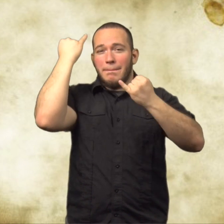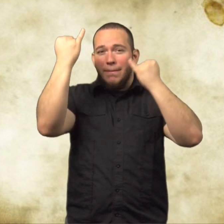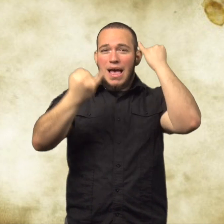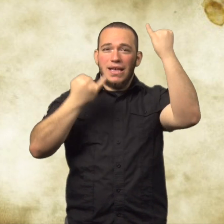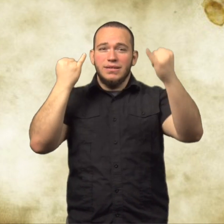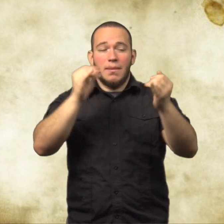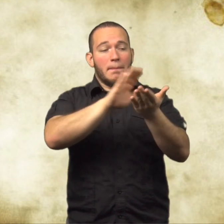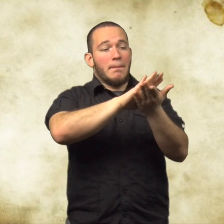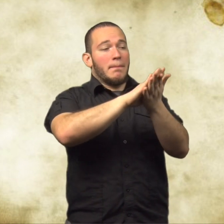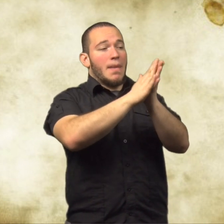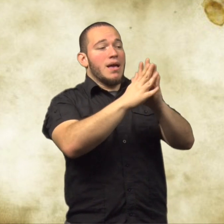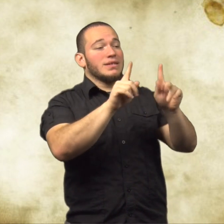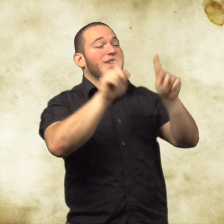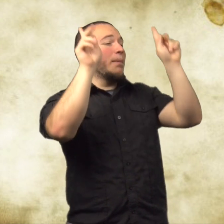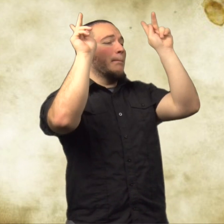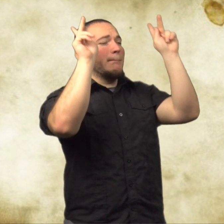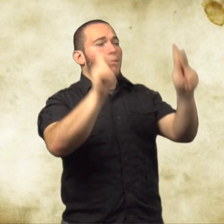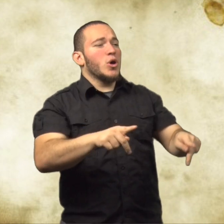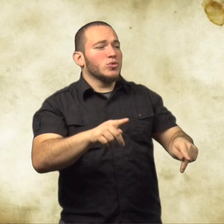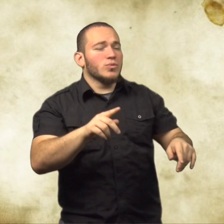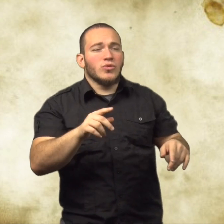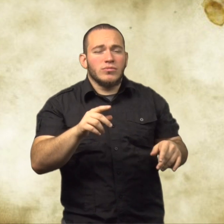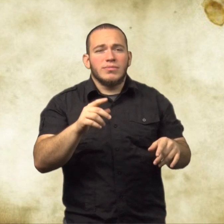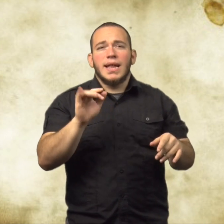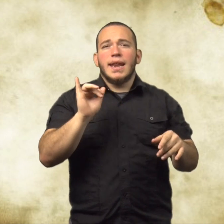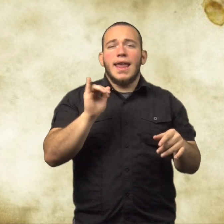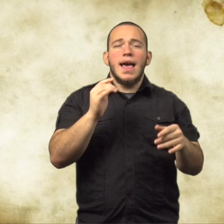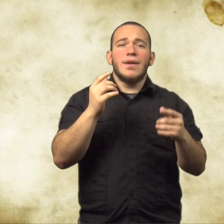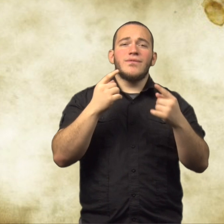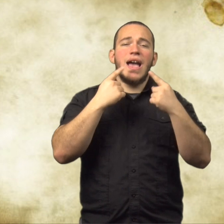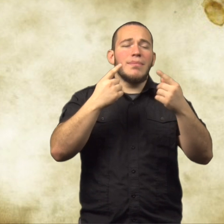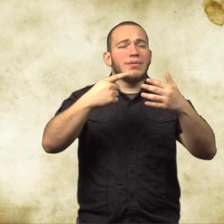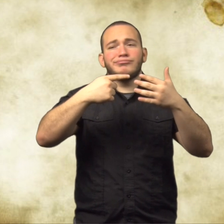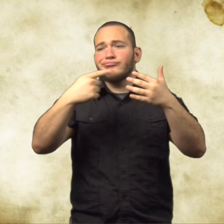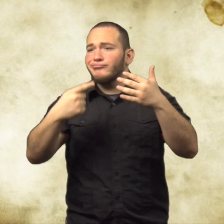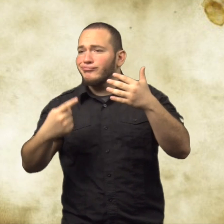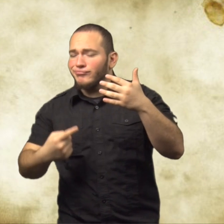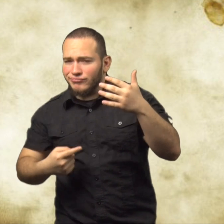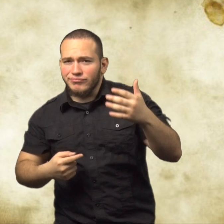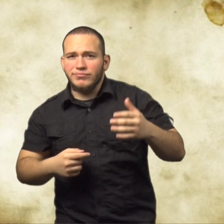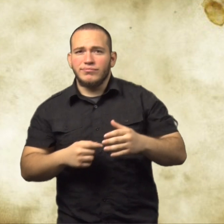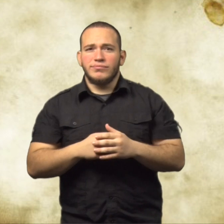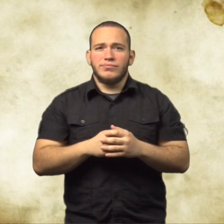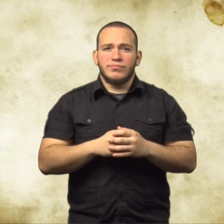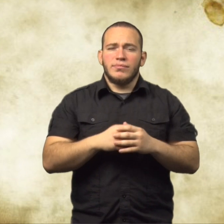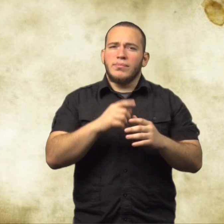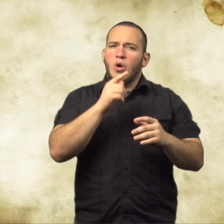Do you sometimes imagine yourself as a different person? Like a famous person?